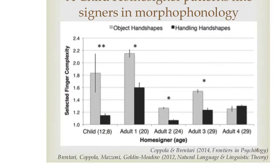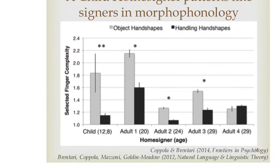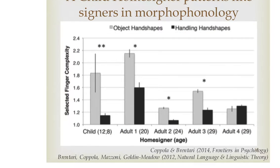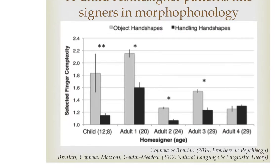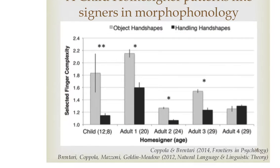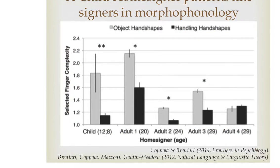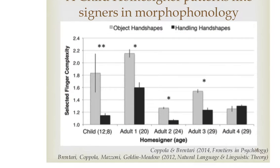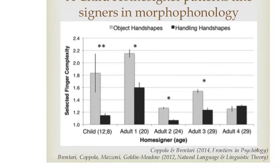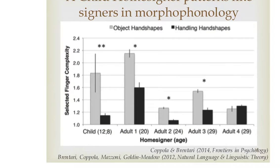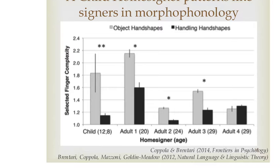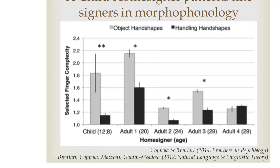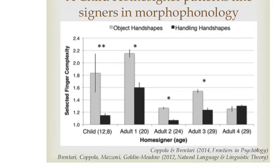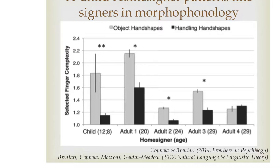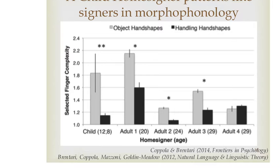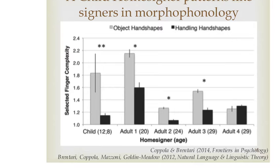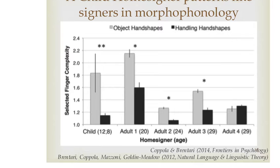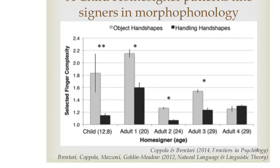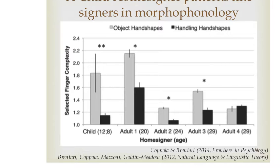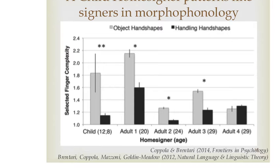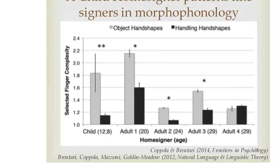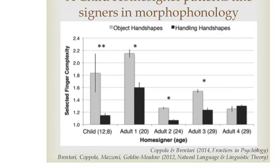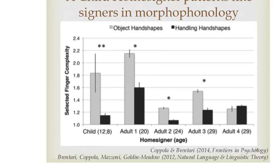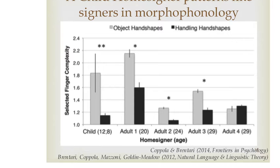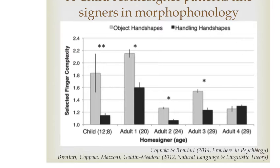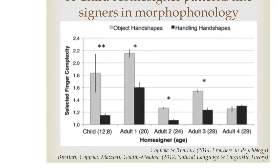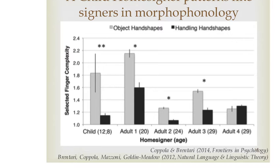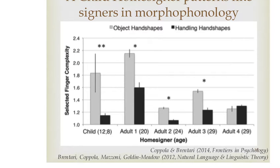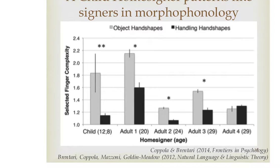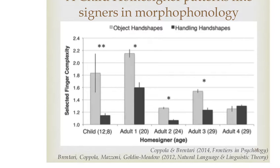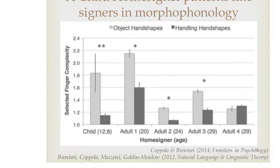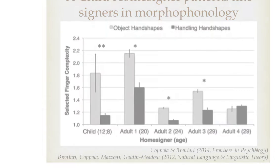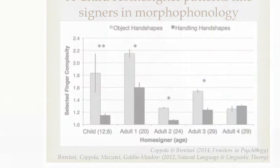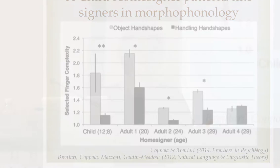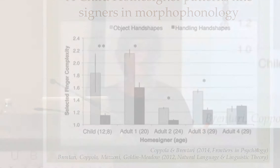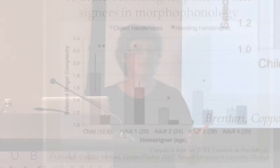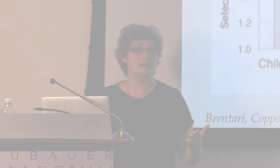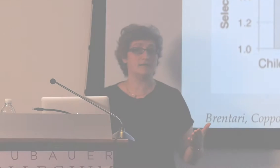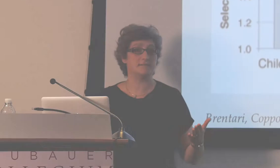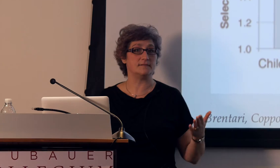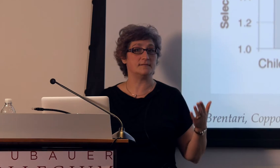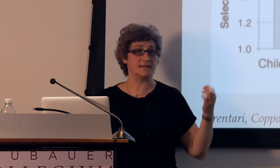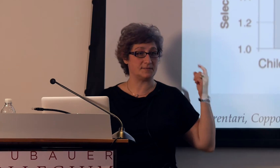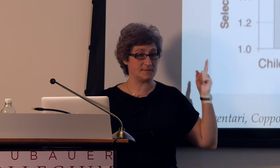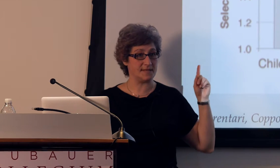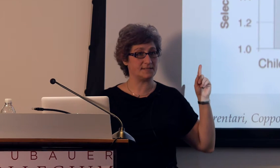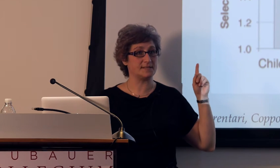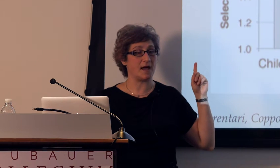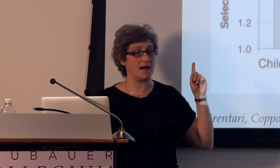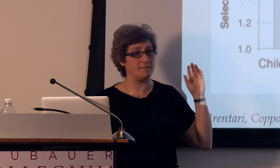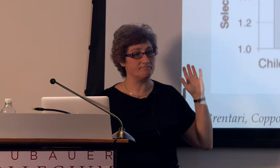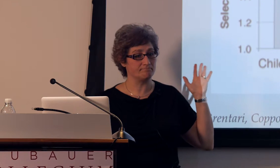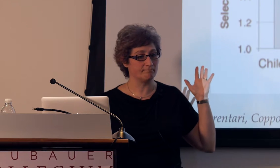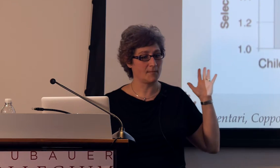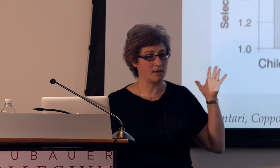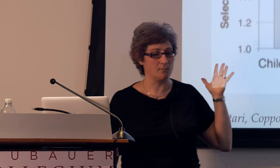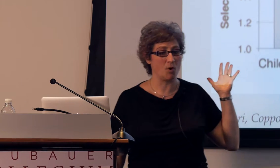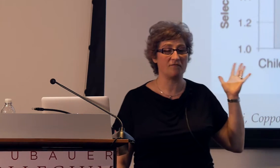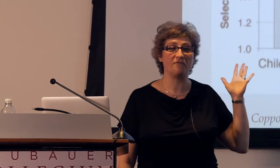showing that adult homesign pattern. So not only does it not, this morphophonological development,